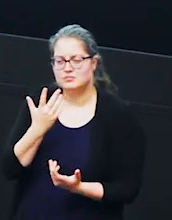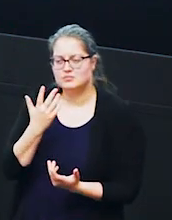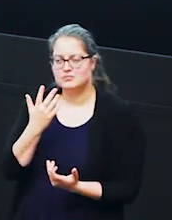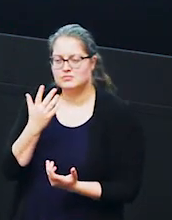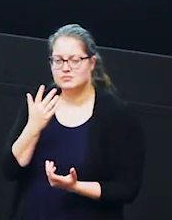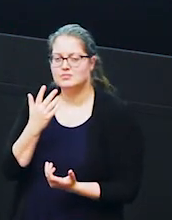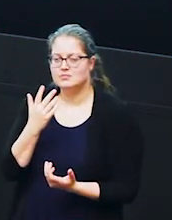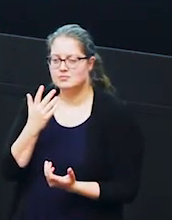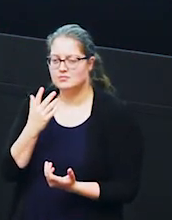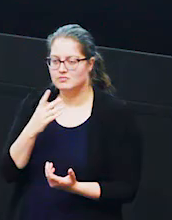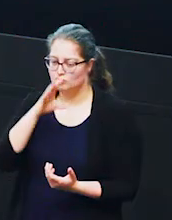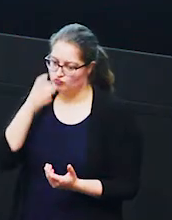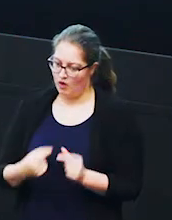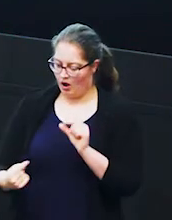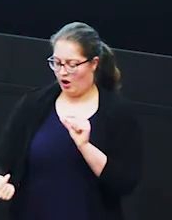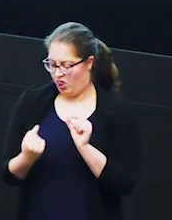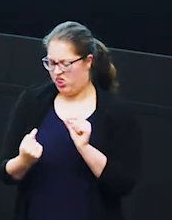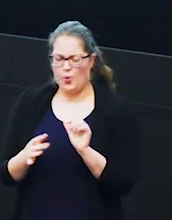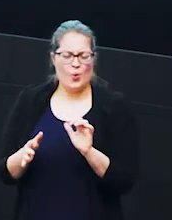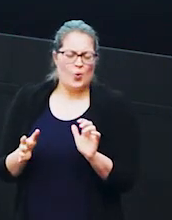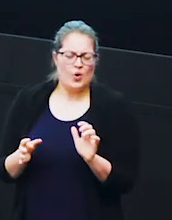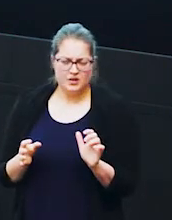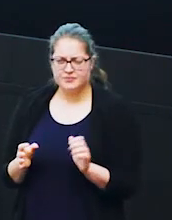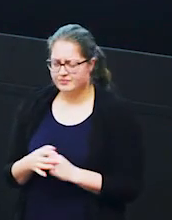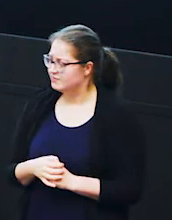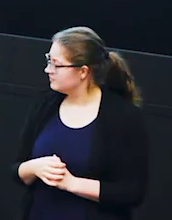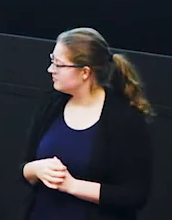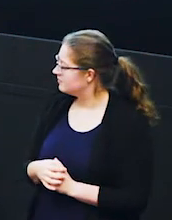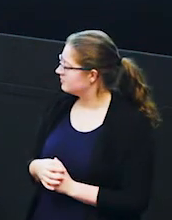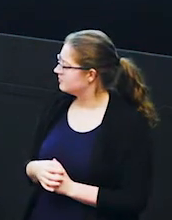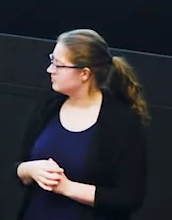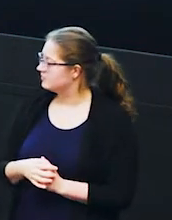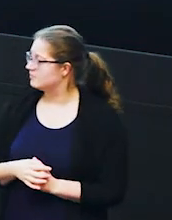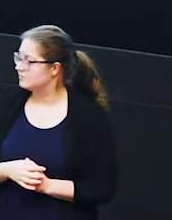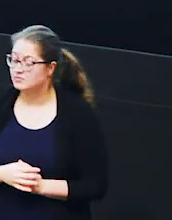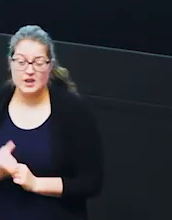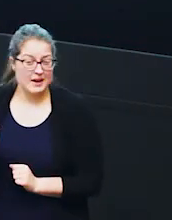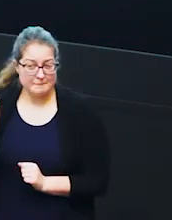elephant's trunk as well and what can happen is if those bees sting an elephant enough especially in